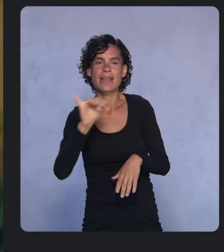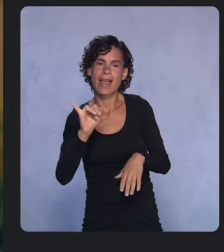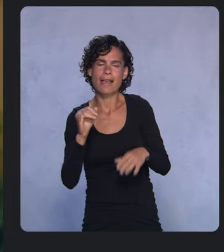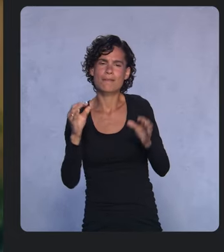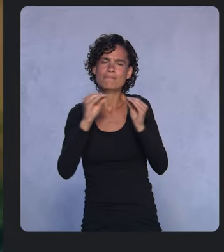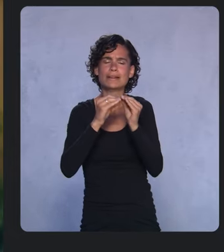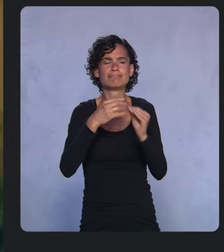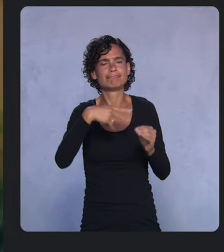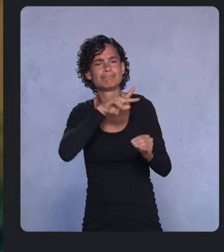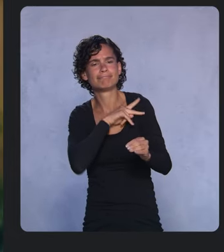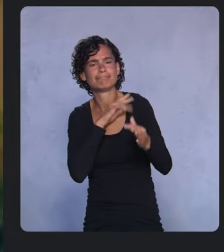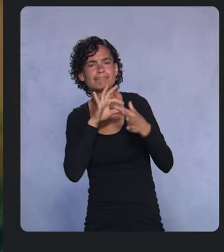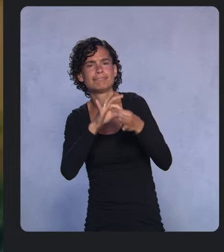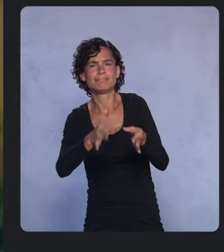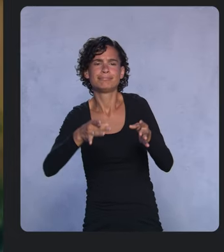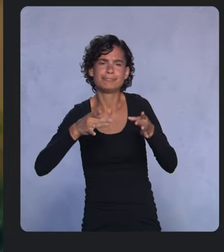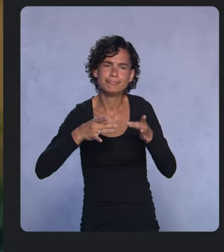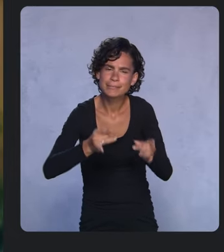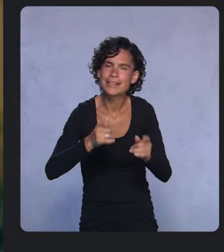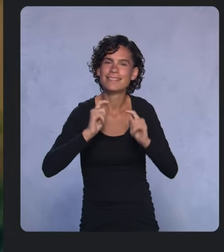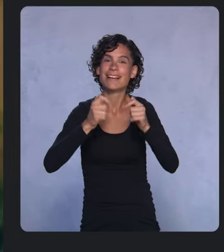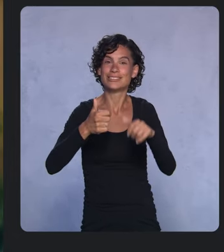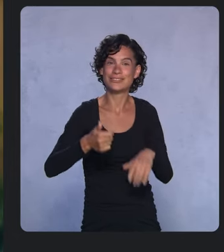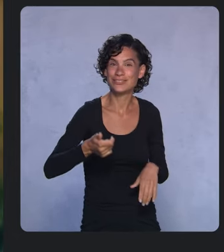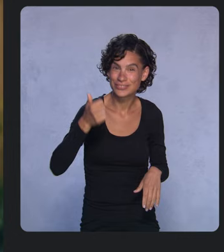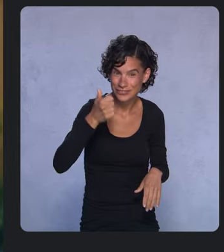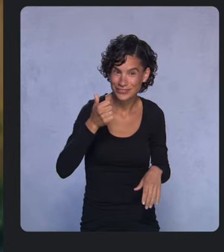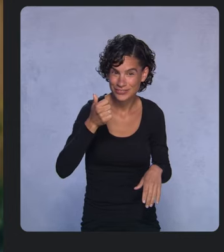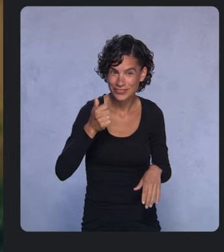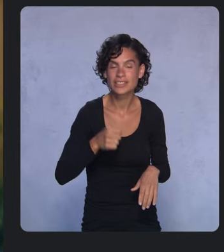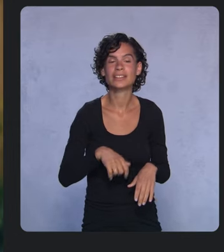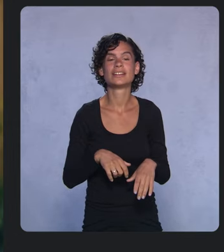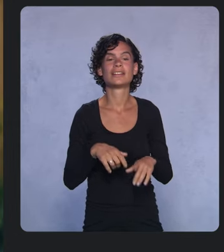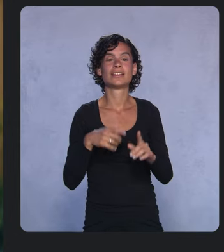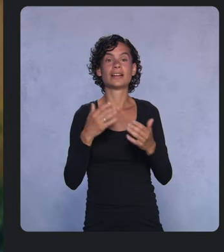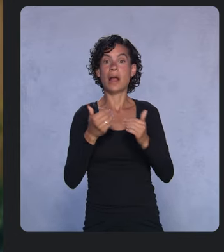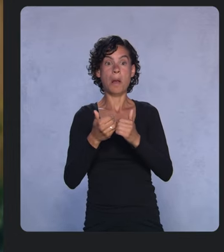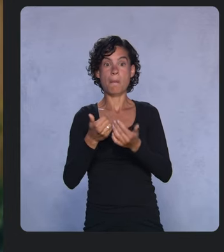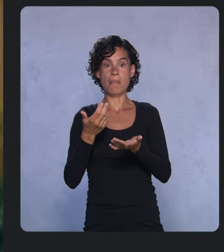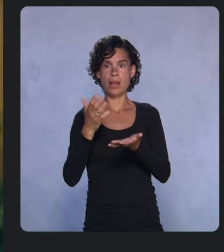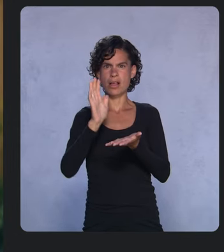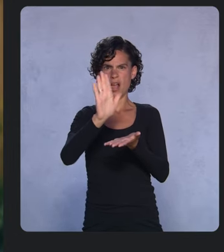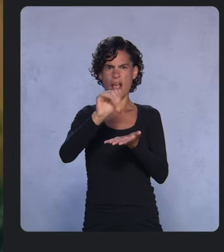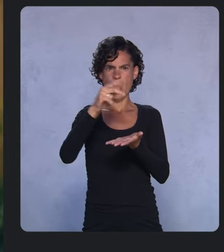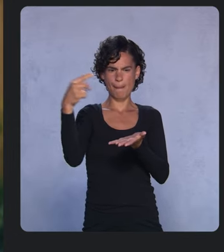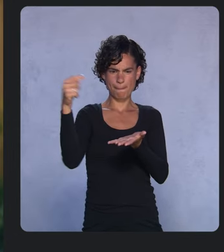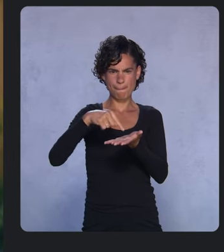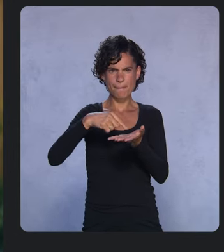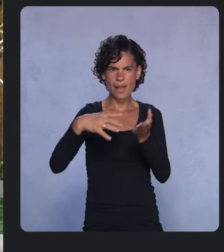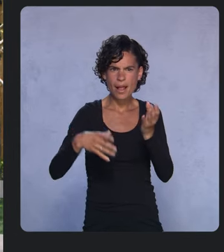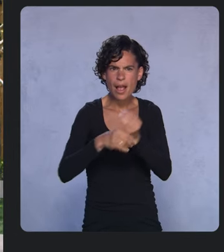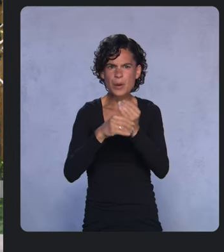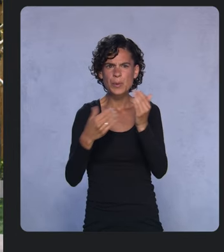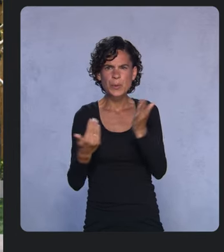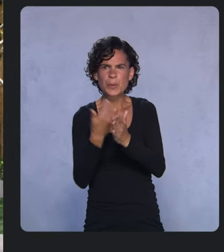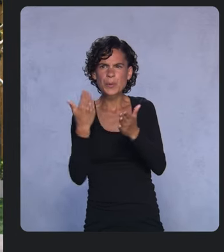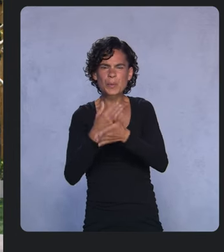and much faster to help bring this to your apps running a ton of new features. Let’s start with user safety.